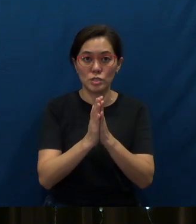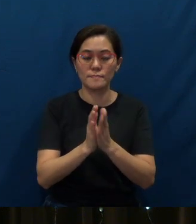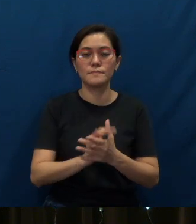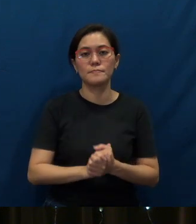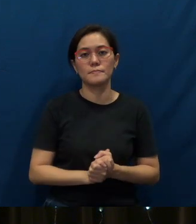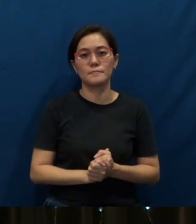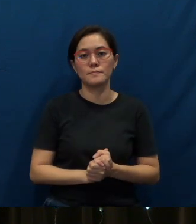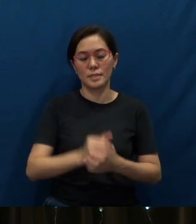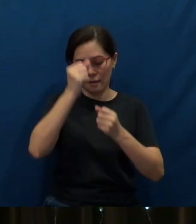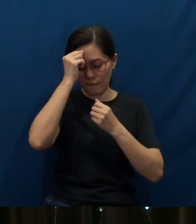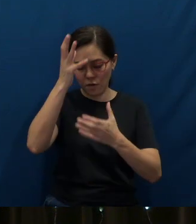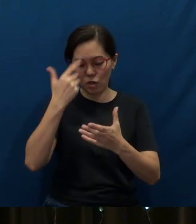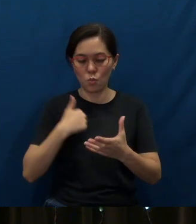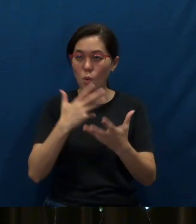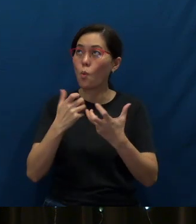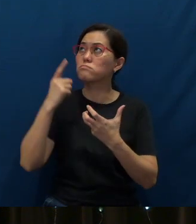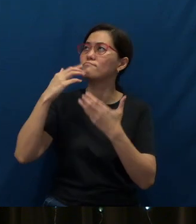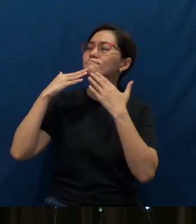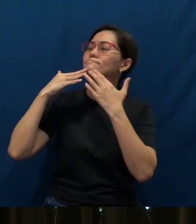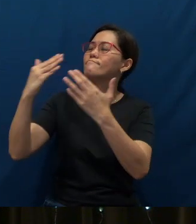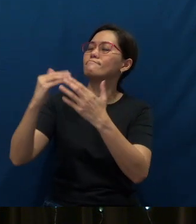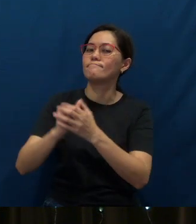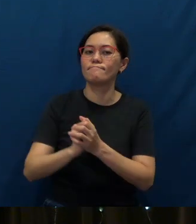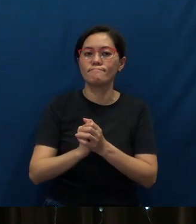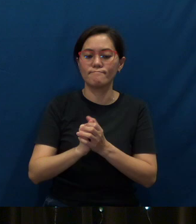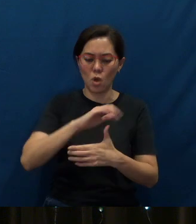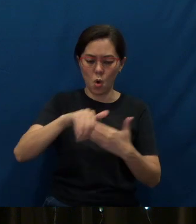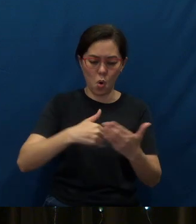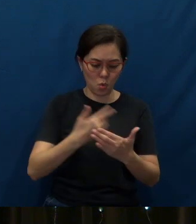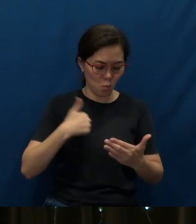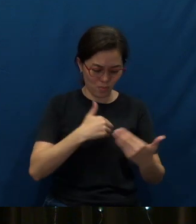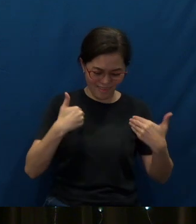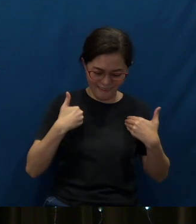Father, we want to thank You, that all that we have and hold -